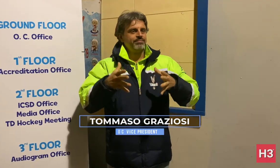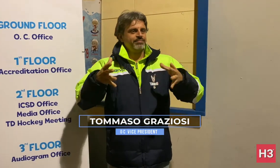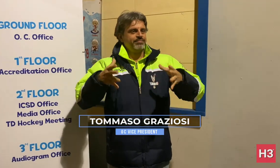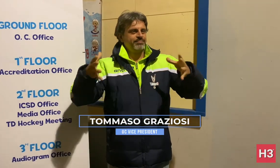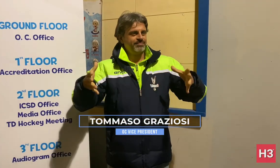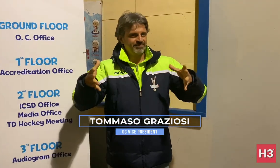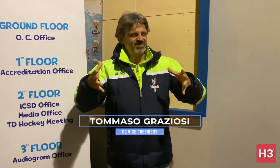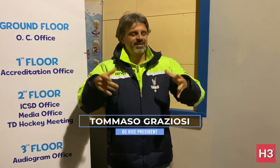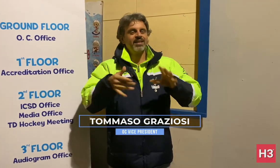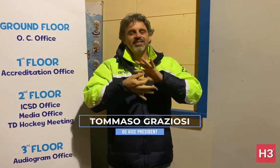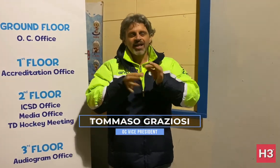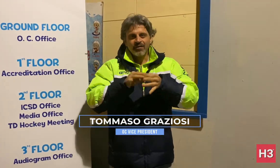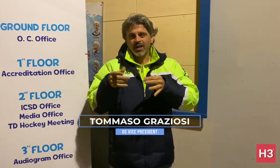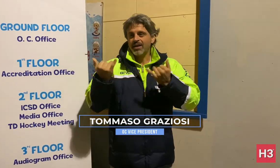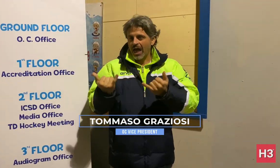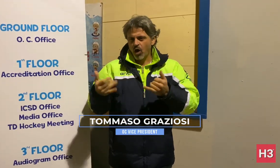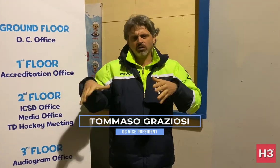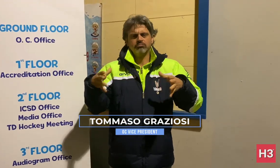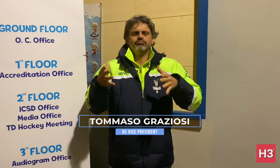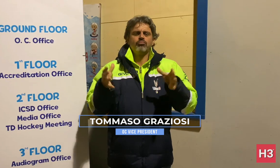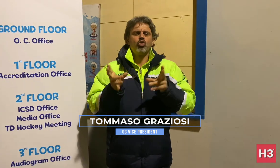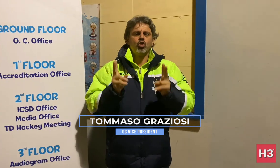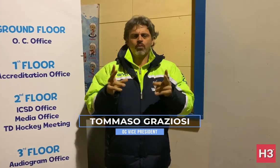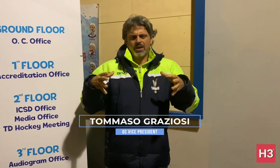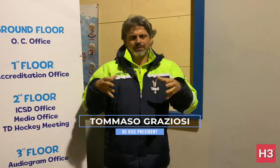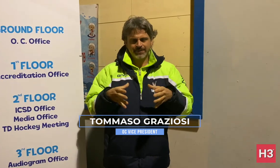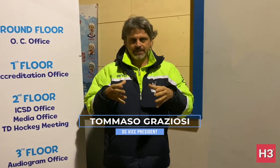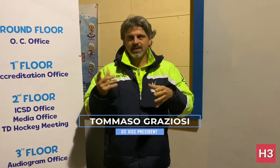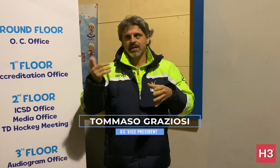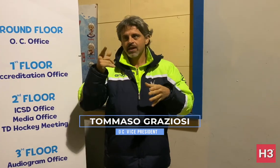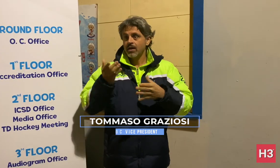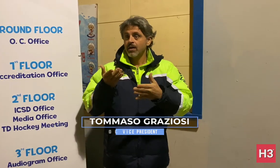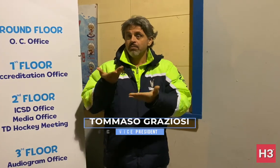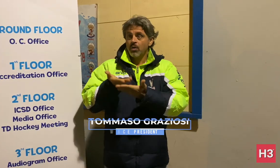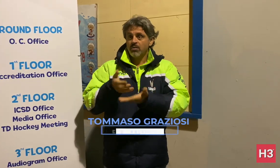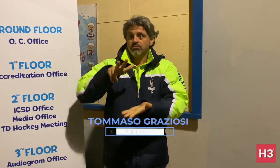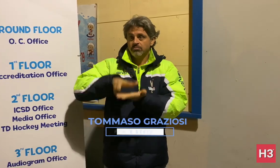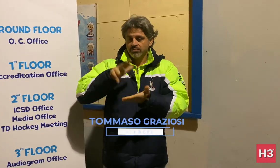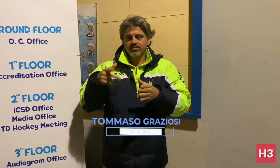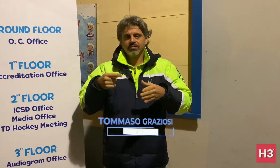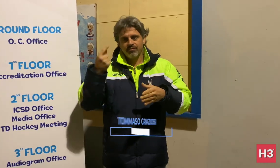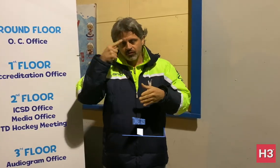increase the number of athletes. The number of athletes here is about average and futsal will greatly increase that number. And that makes it okay for me.